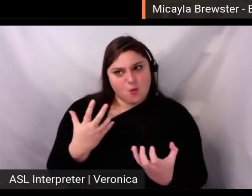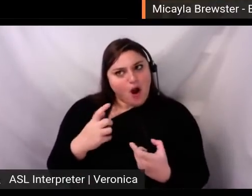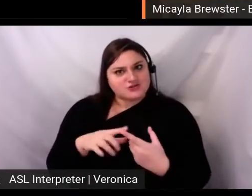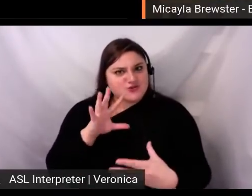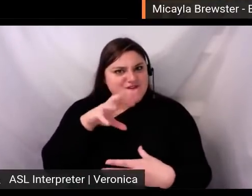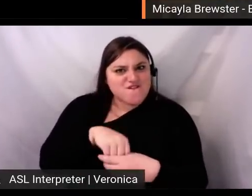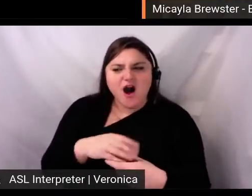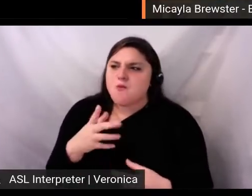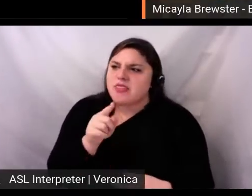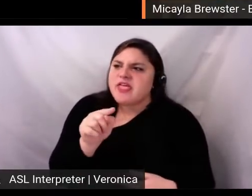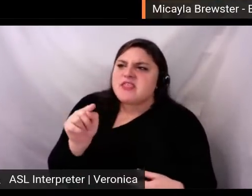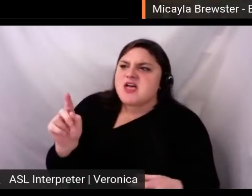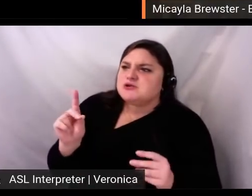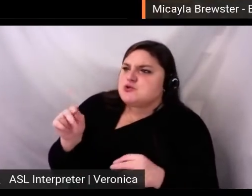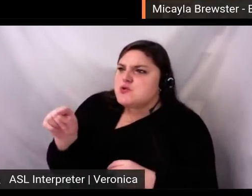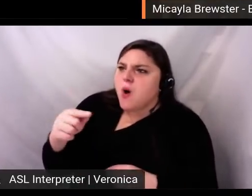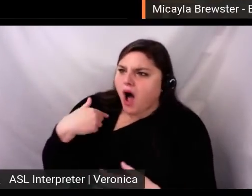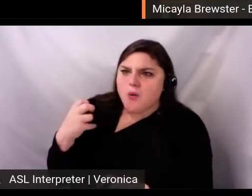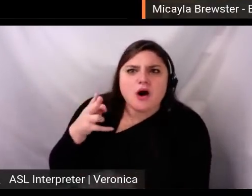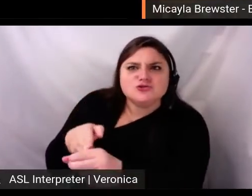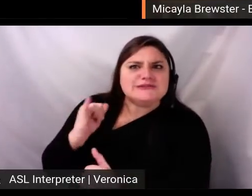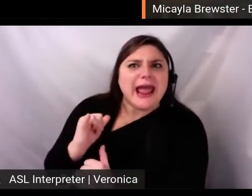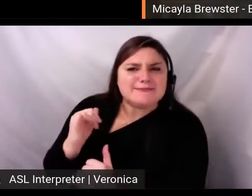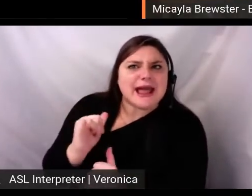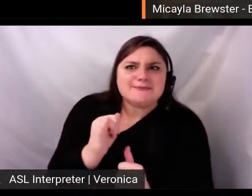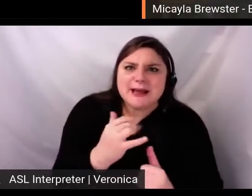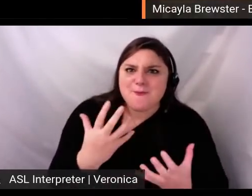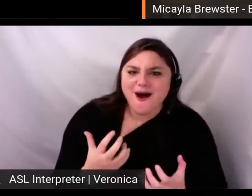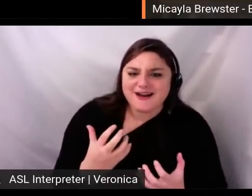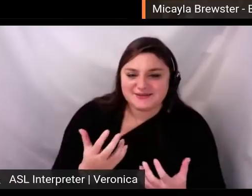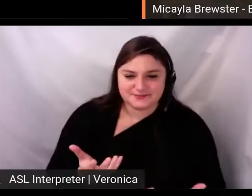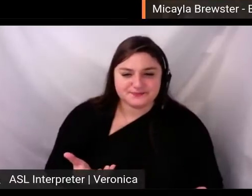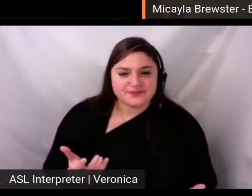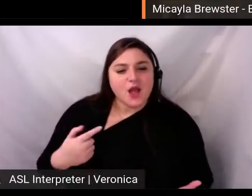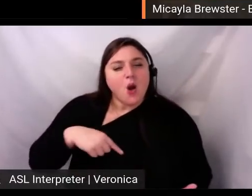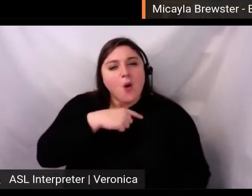else is doing. And to know we're not alone! So, make it easy for people